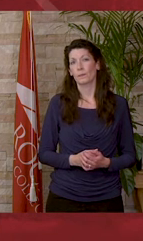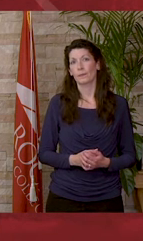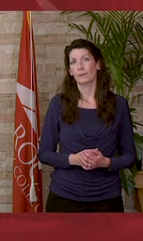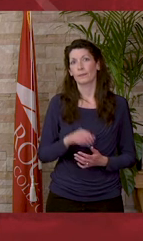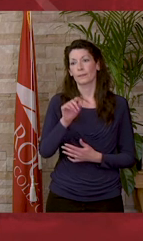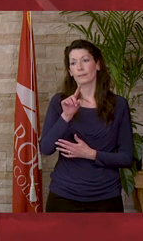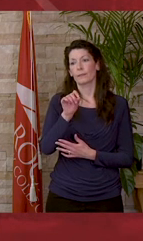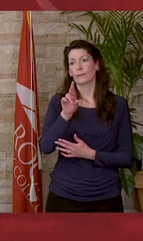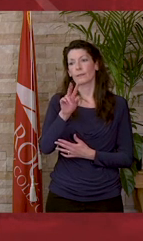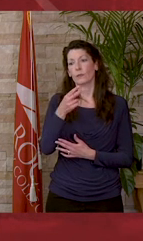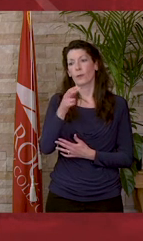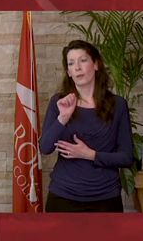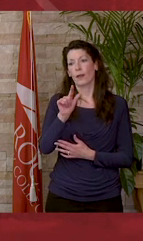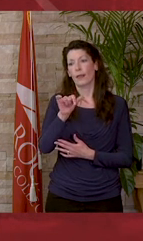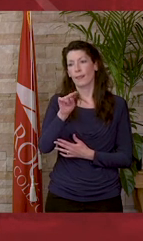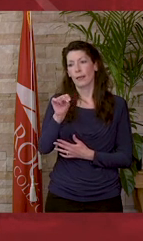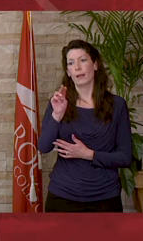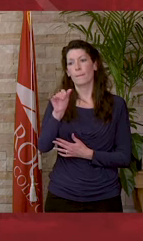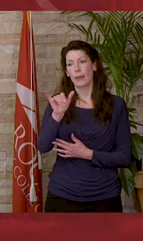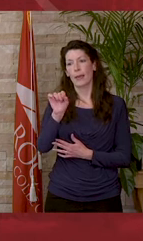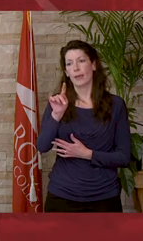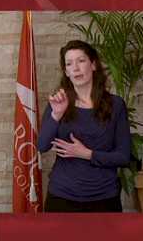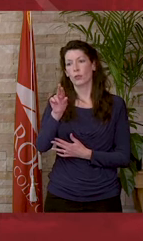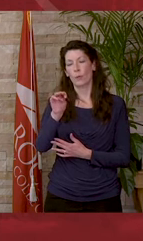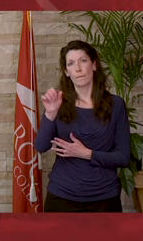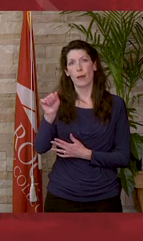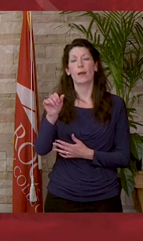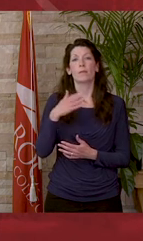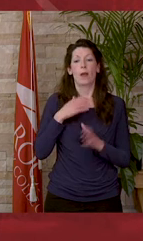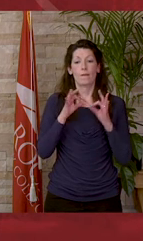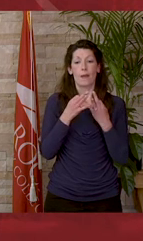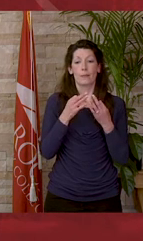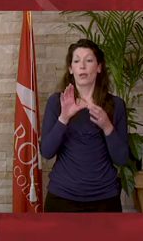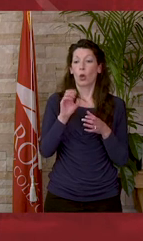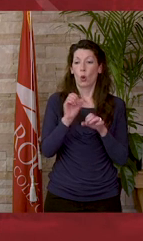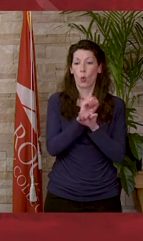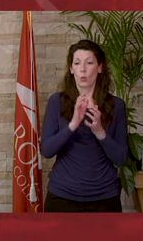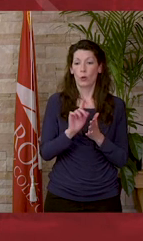Dorothlyn Stermer: My family and co-workers where I work, thank you for everything.